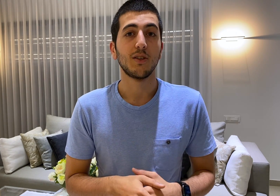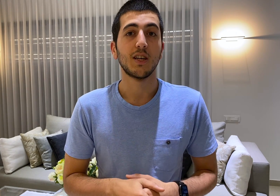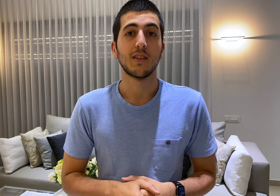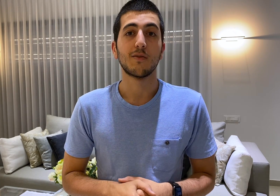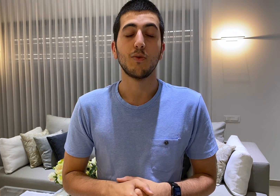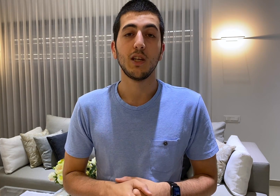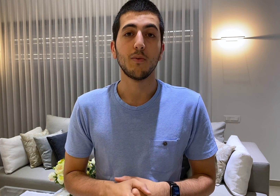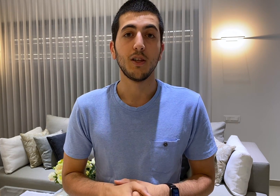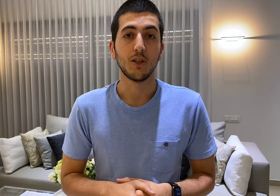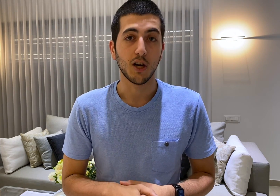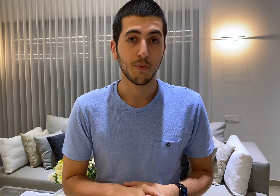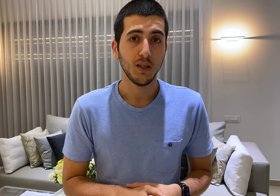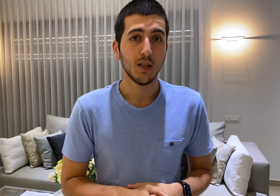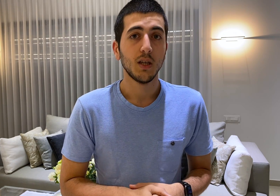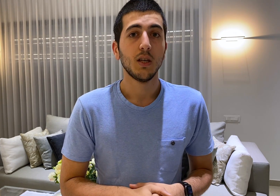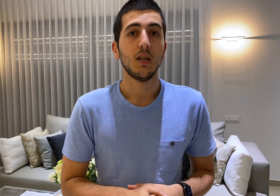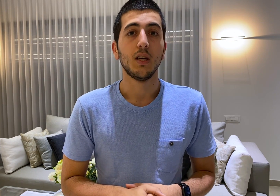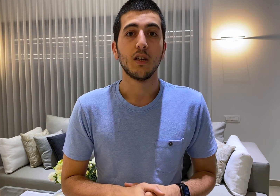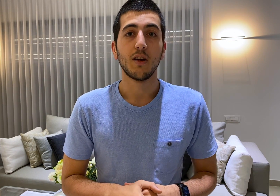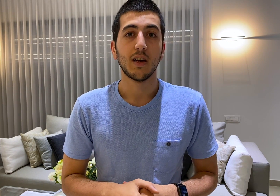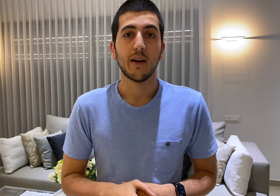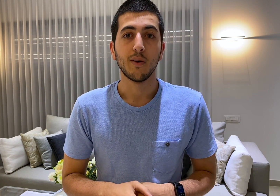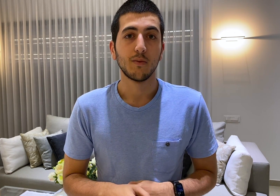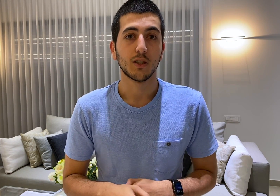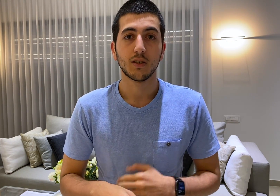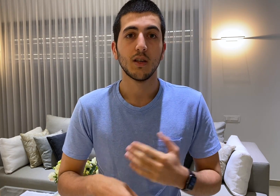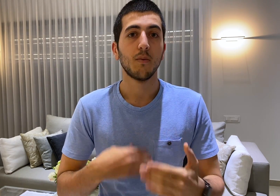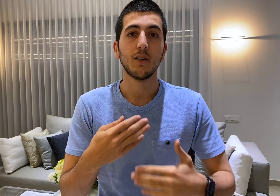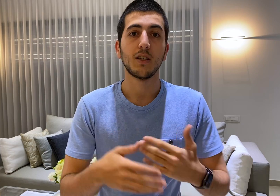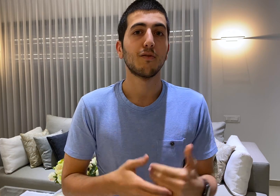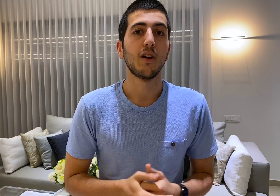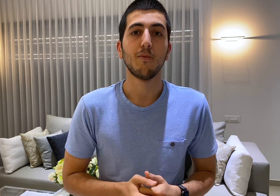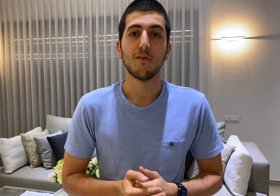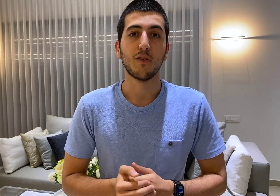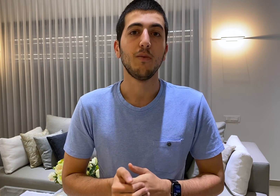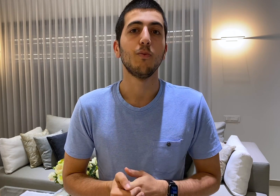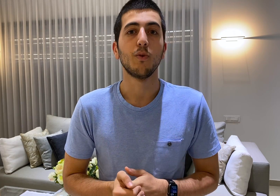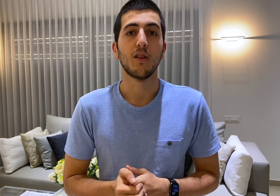gets really really choppy and right now I'm just updating frame by frame with